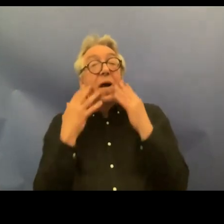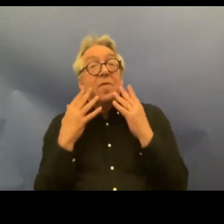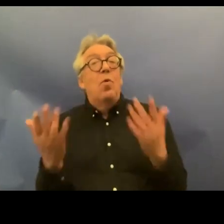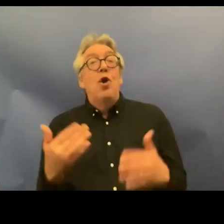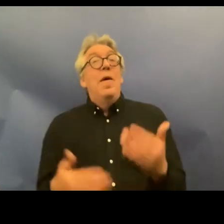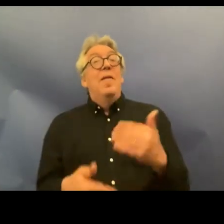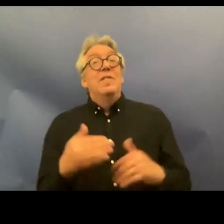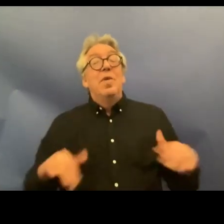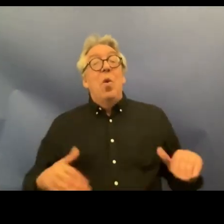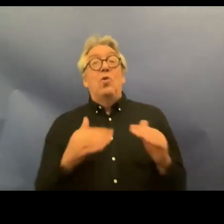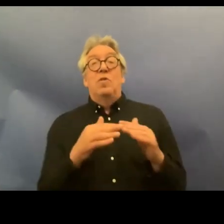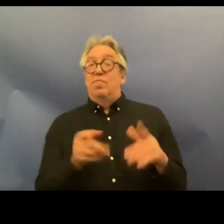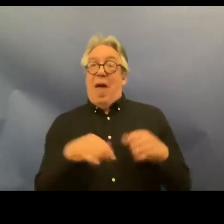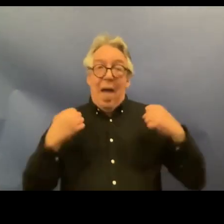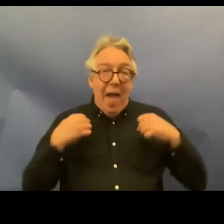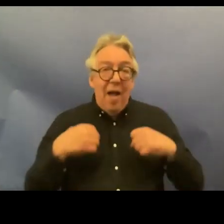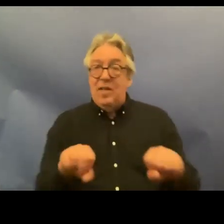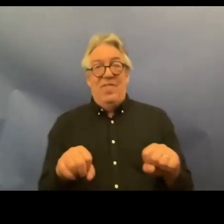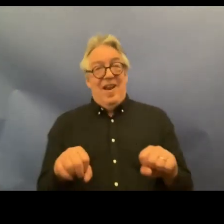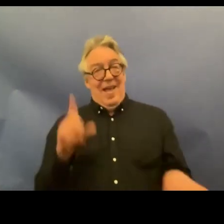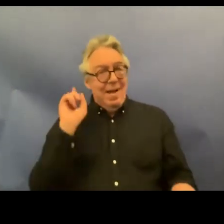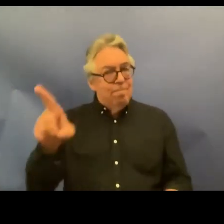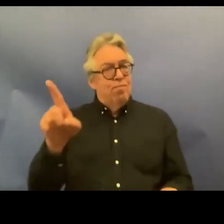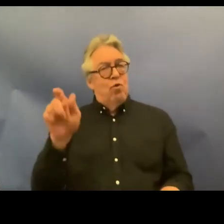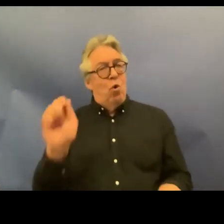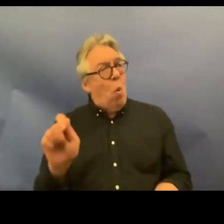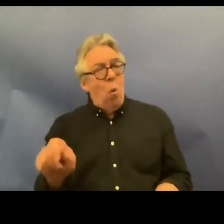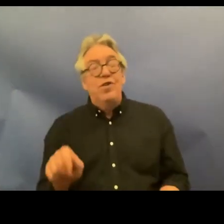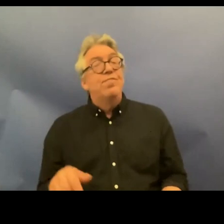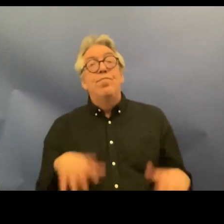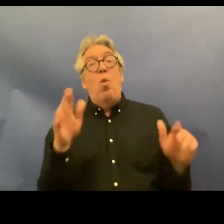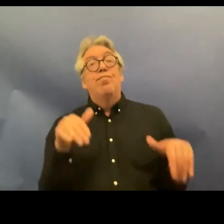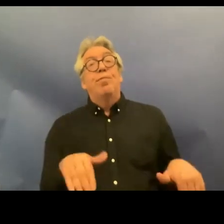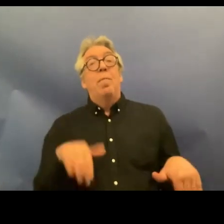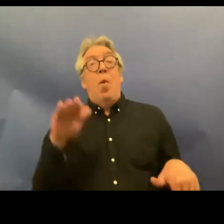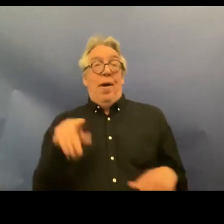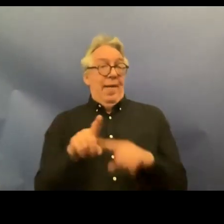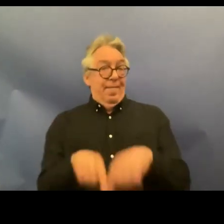not actively taking cases to courts it's more up to individuals and couple of